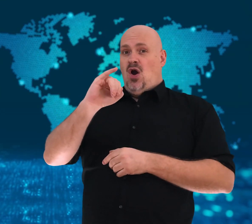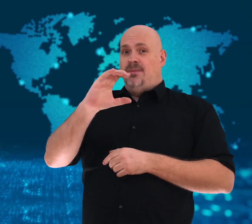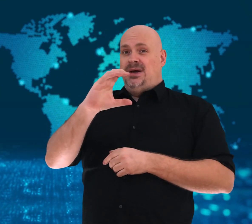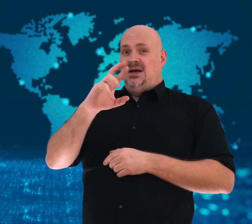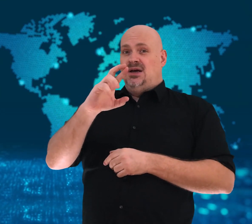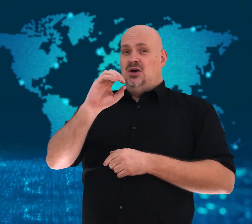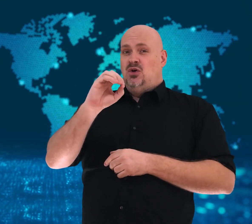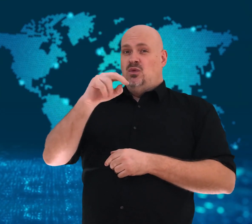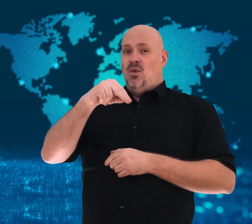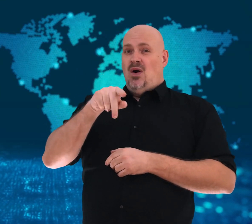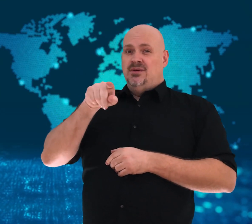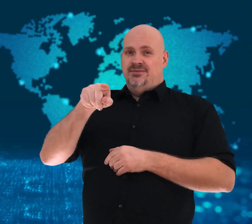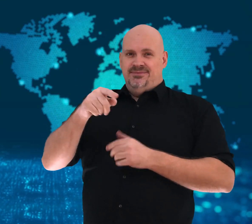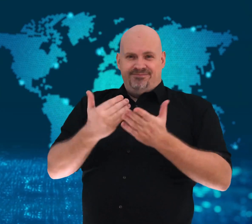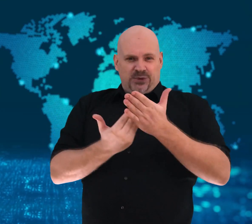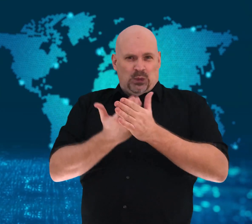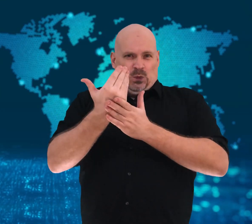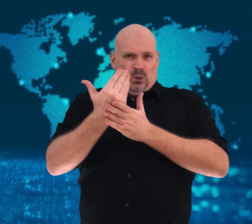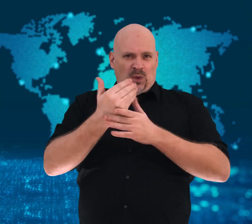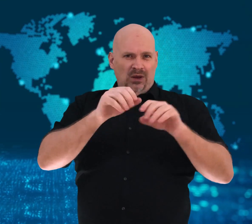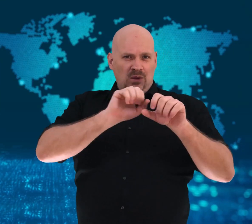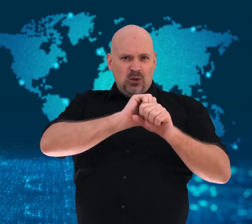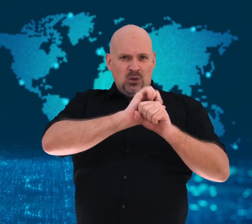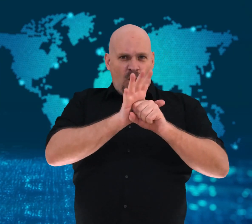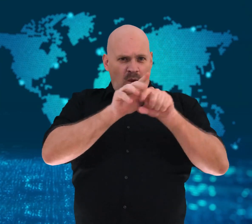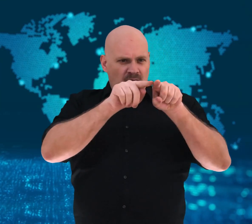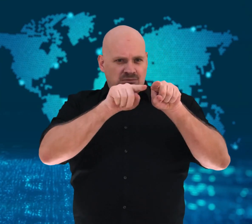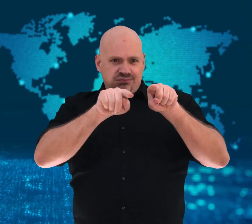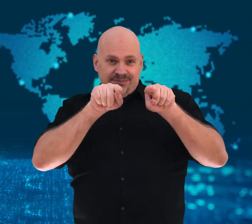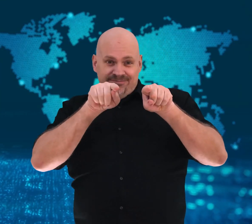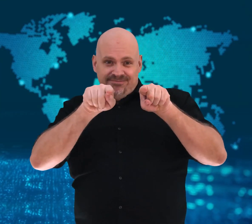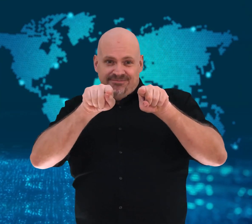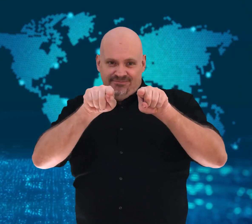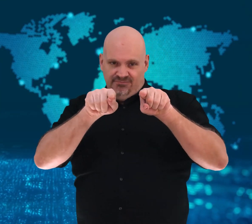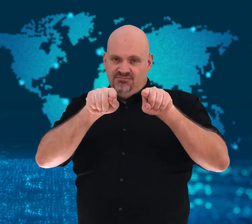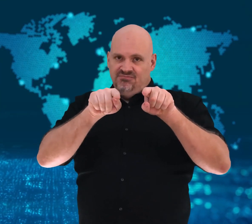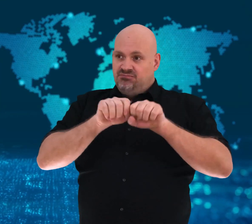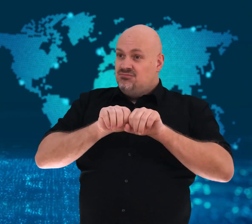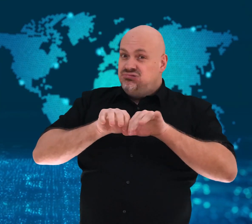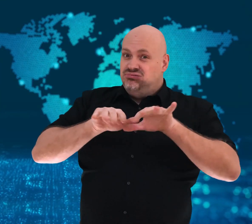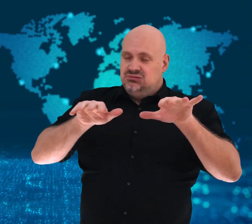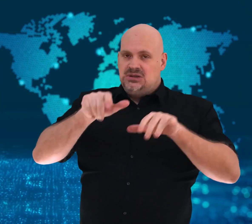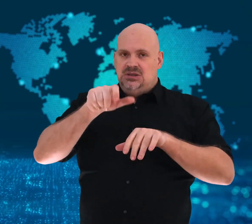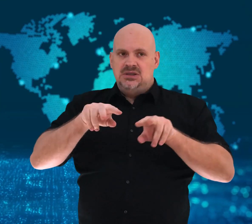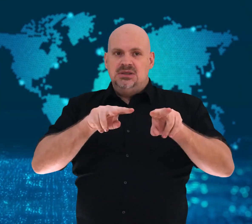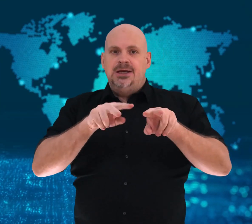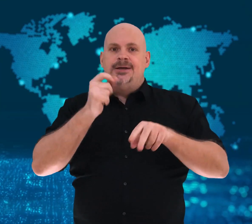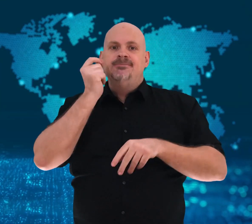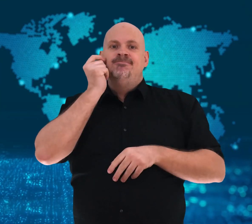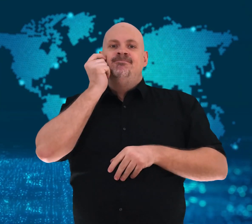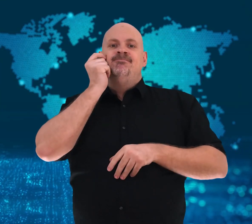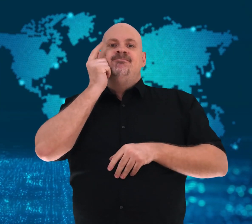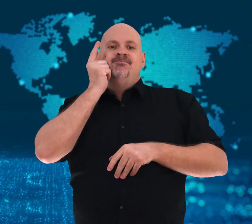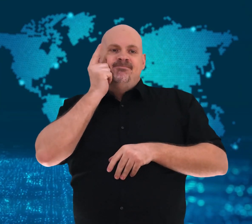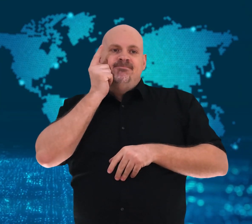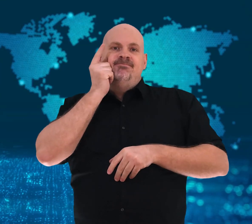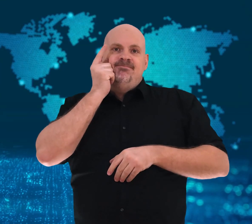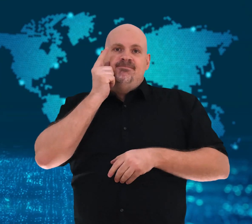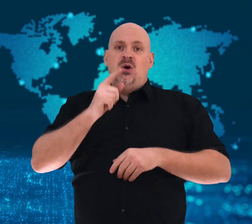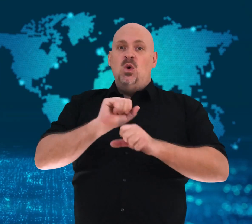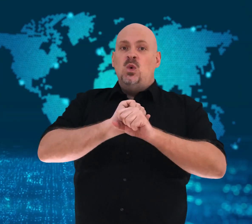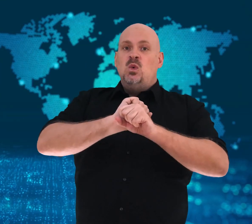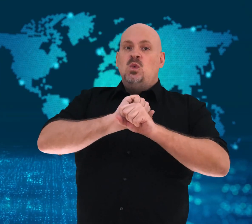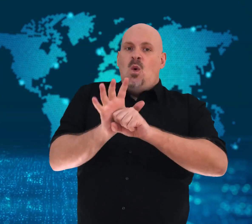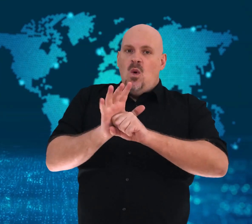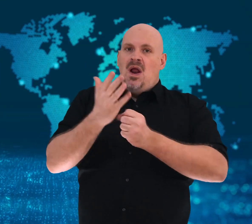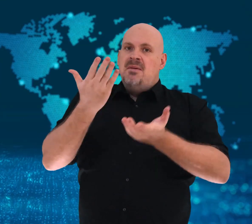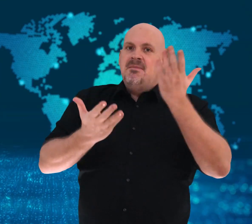Omicron has made countries realize that there will probably be more